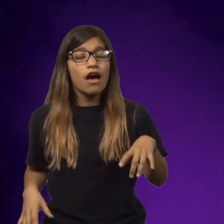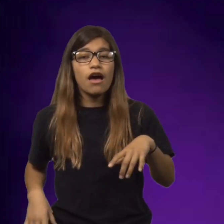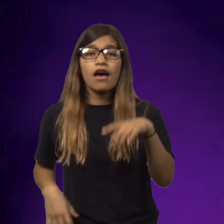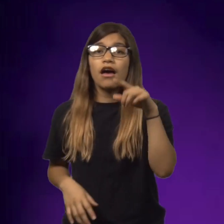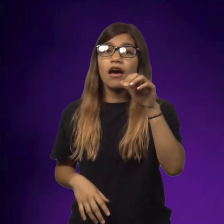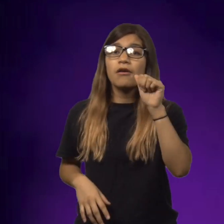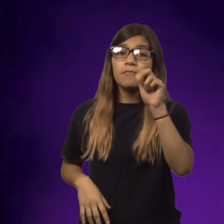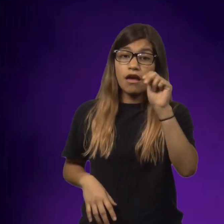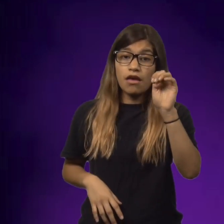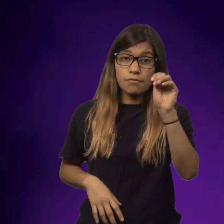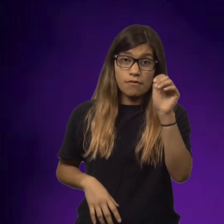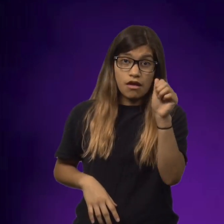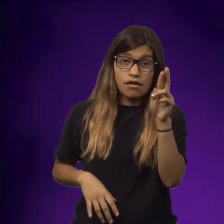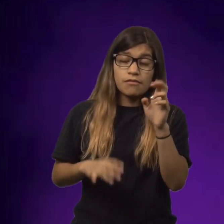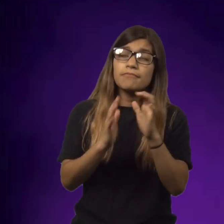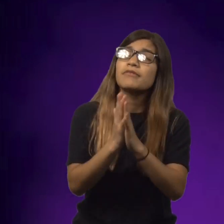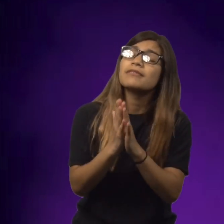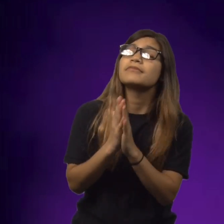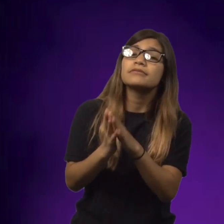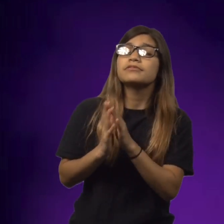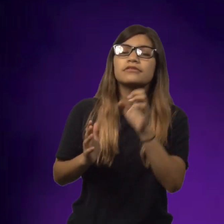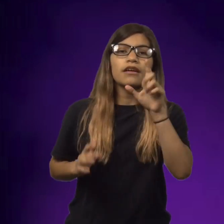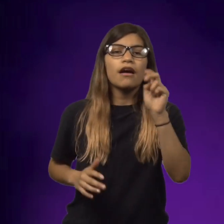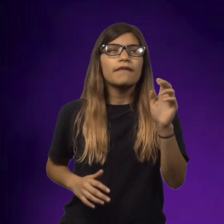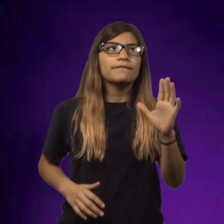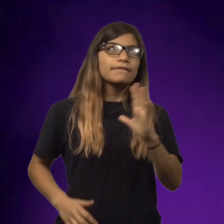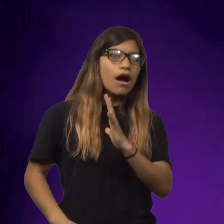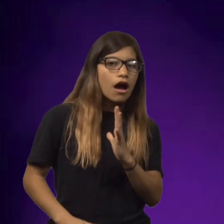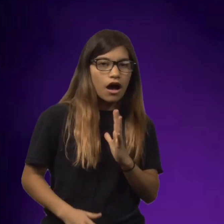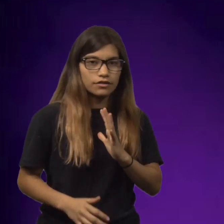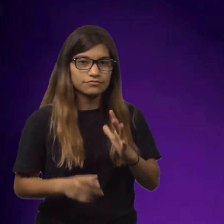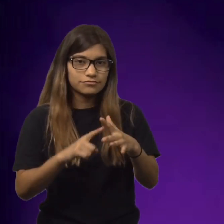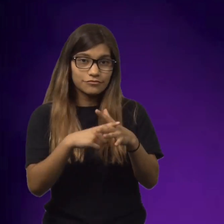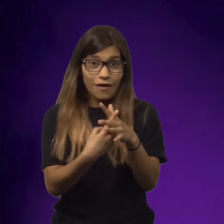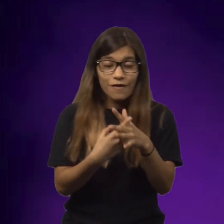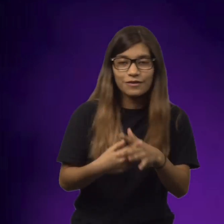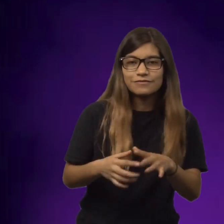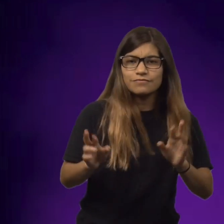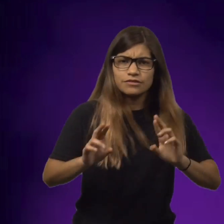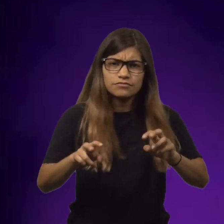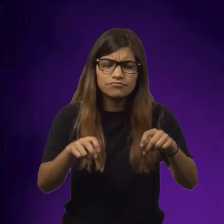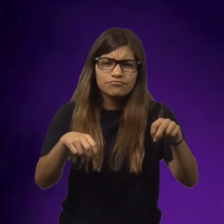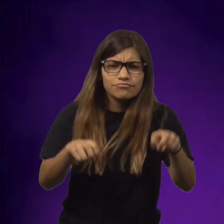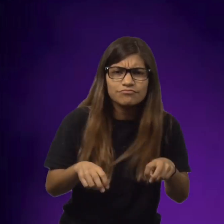Ellen said, "No, I don't want to." But Annemarie begged her, "Please, let's race?" And Ellen agreed.